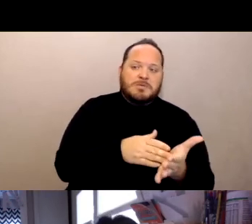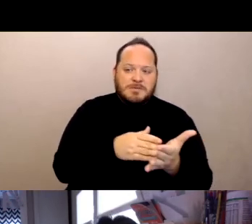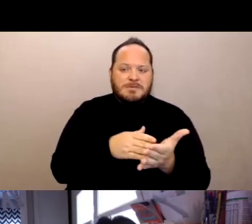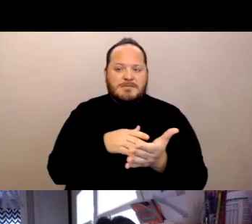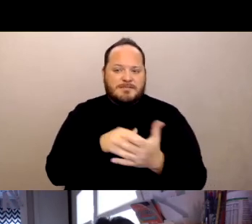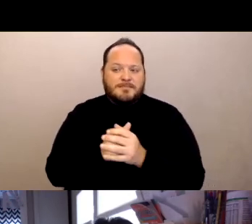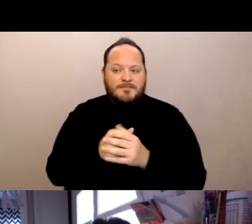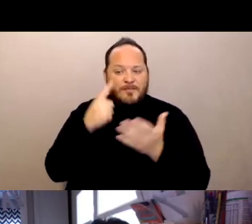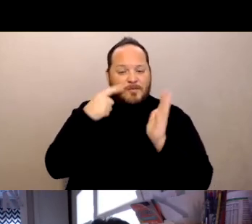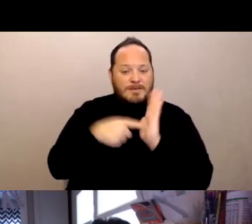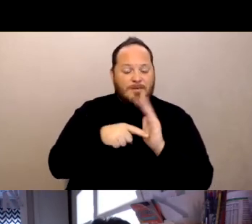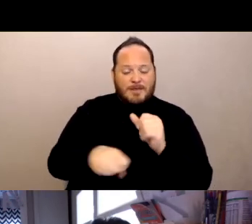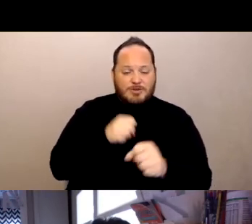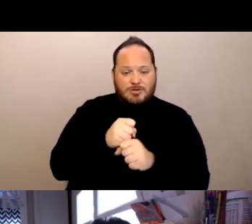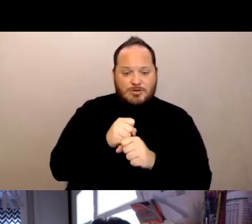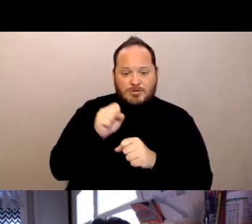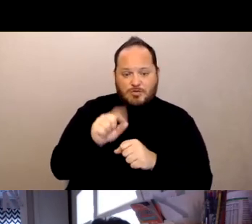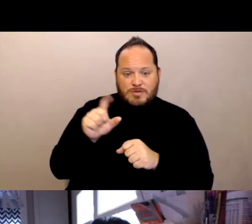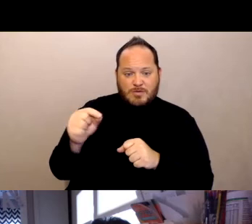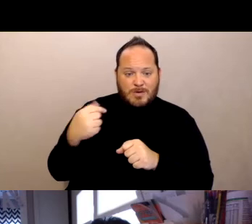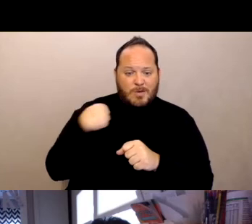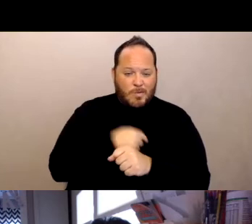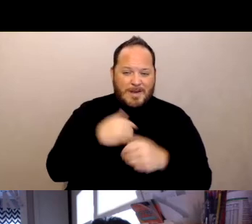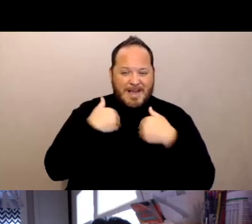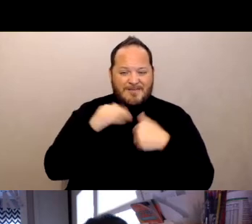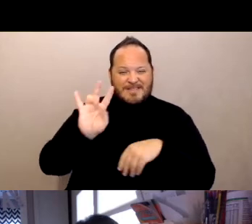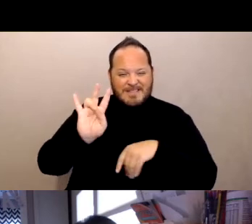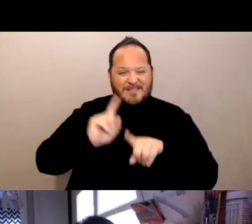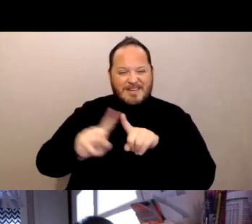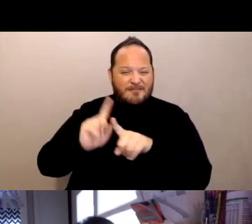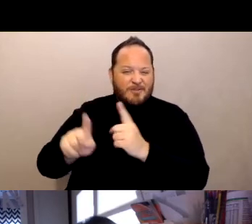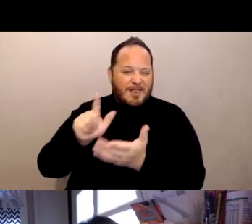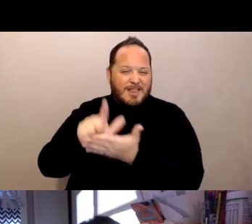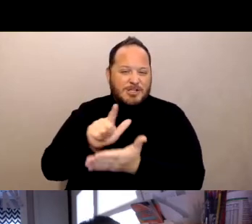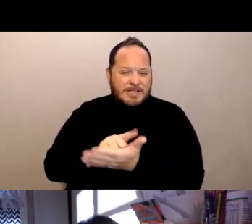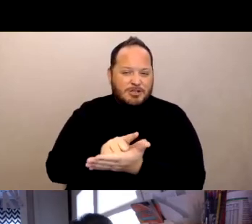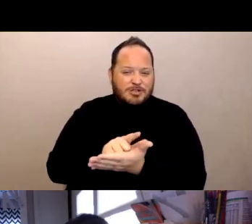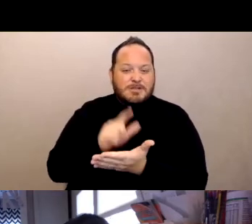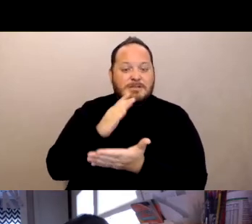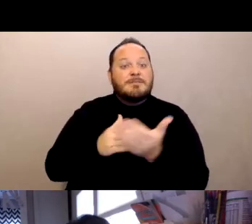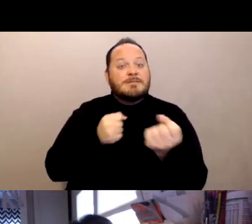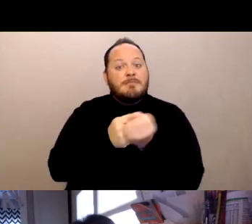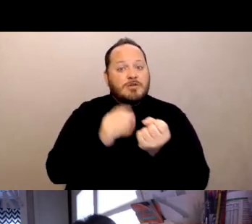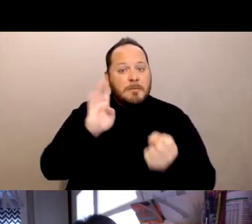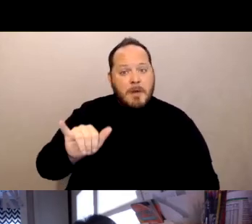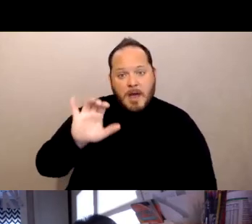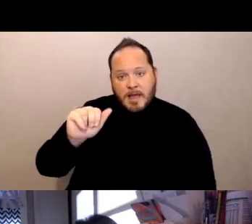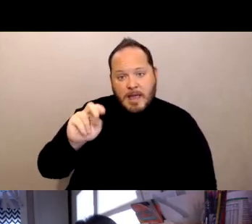we have a package of seven different pieces of legislation, some of it is sponsored by CANHR, some of it's sponsored by some of our allies,